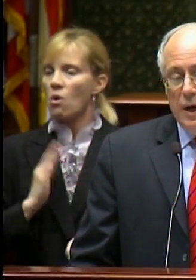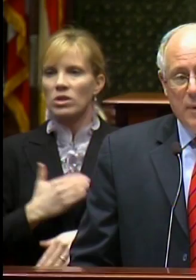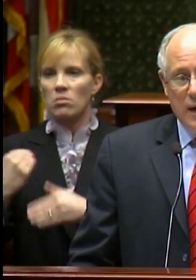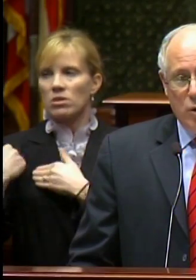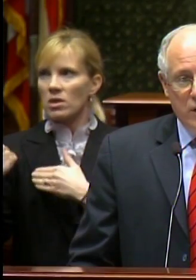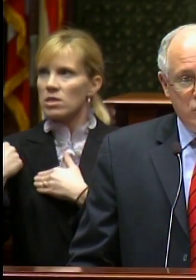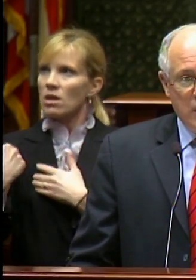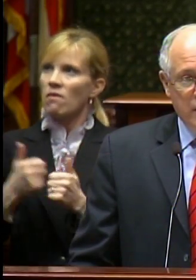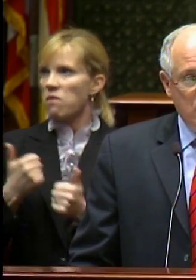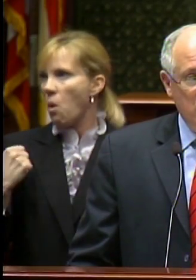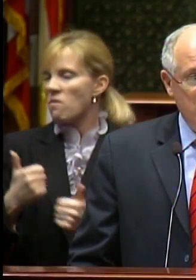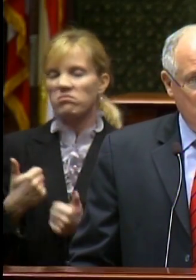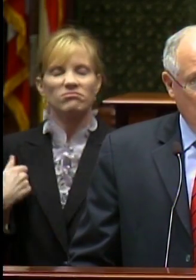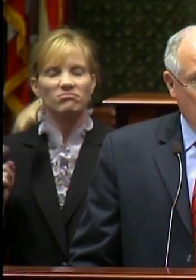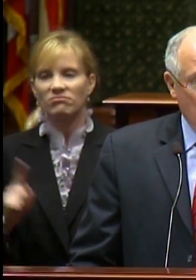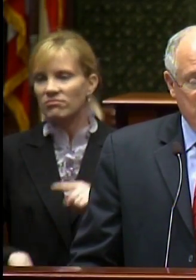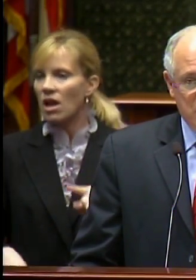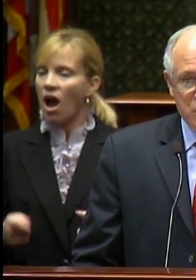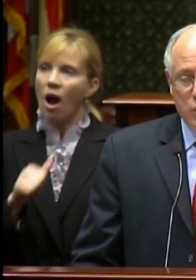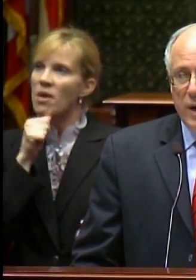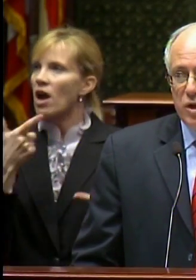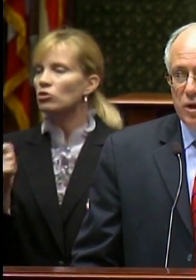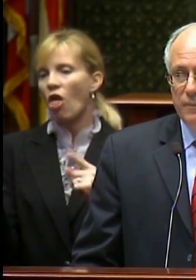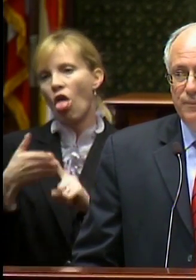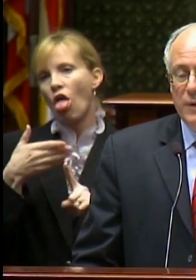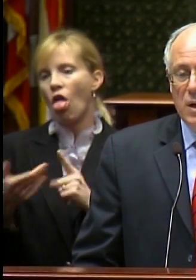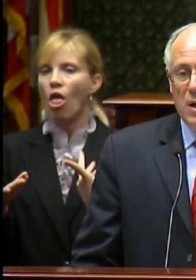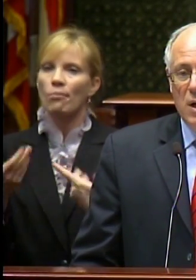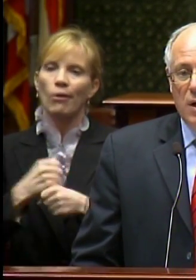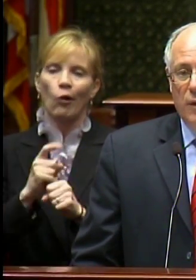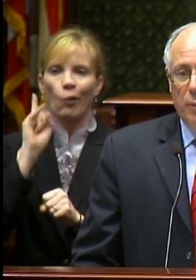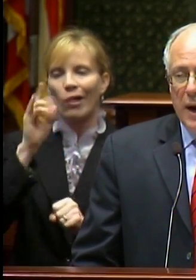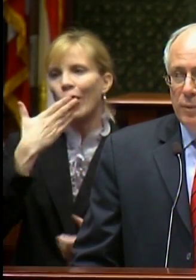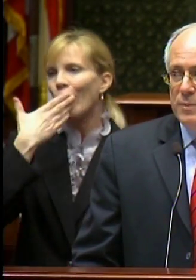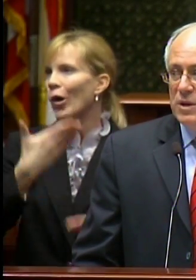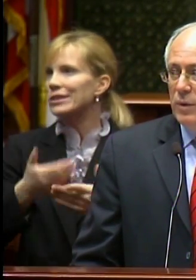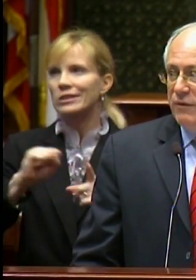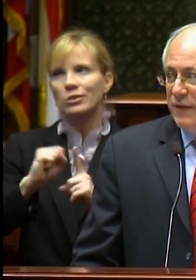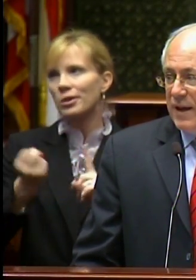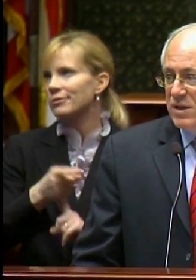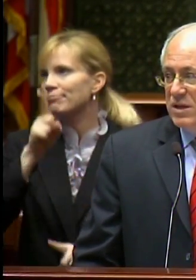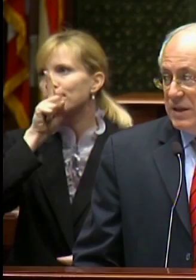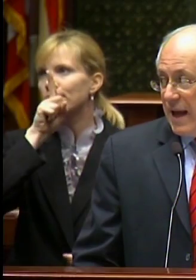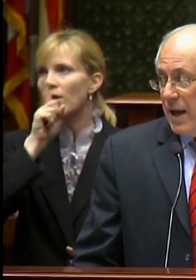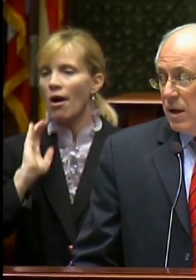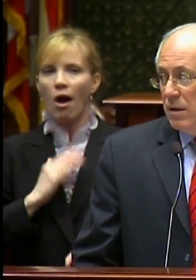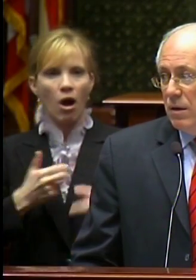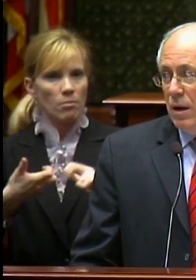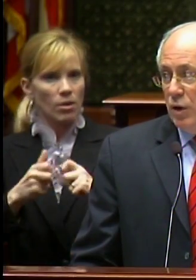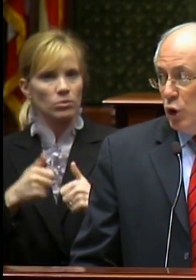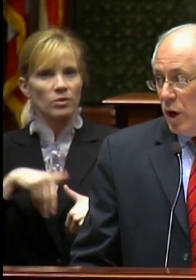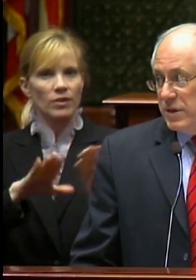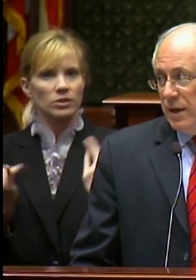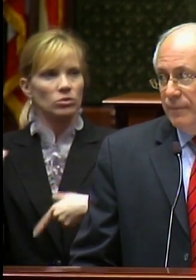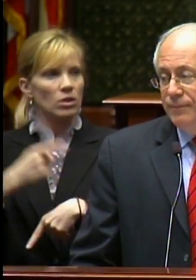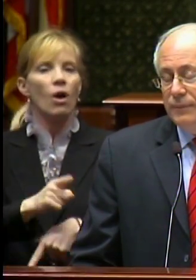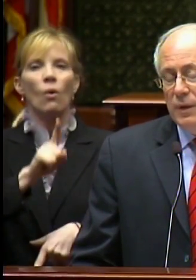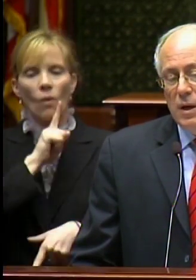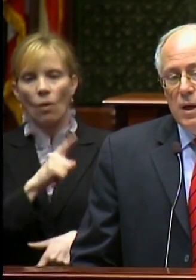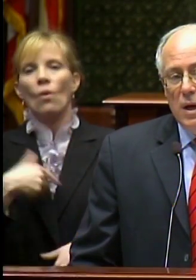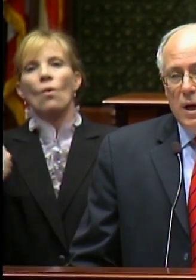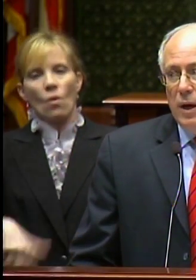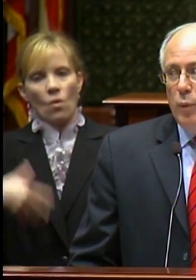I’m not going to try to sugar-coat the situation: The problems we face today are daunting.